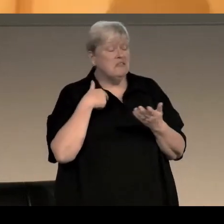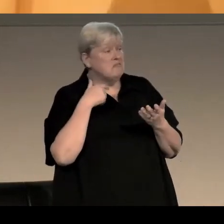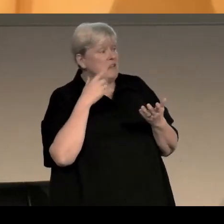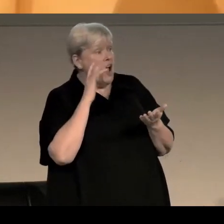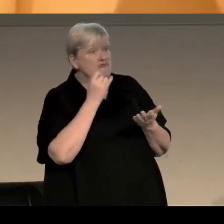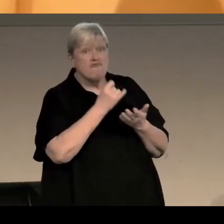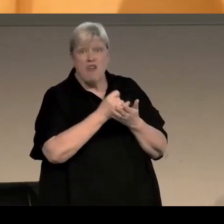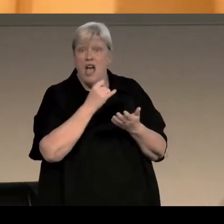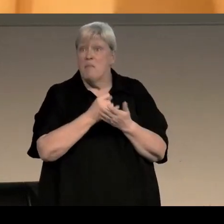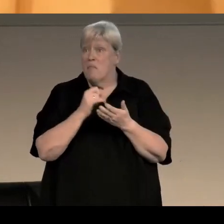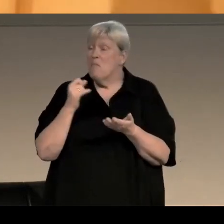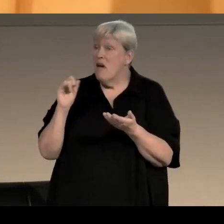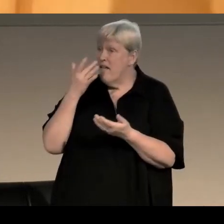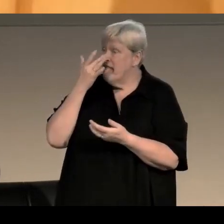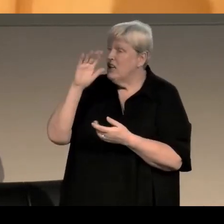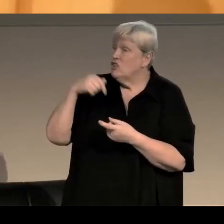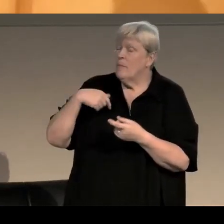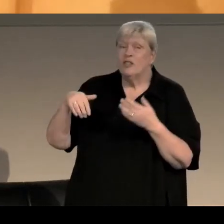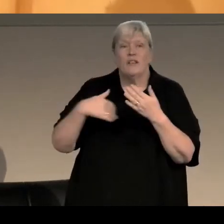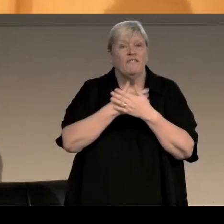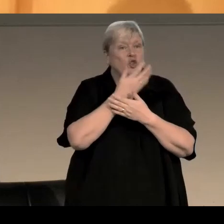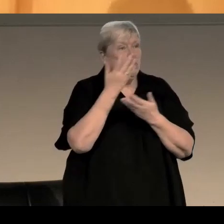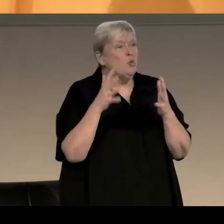because of the new wave of American crime fiction